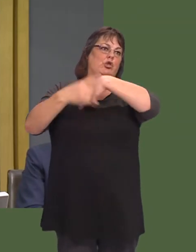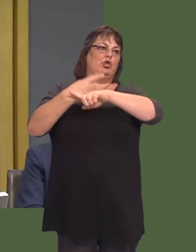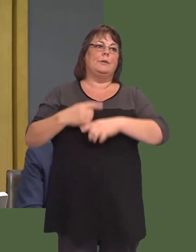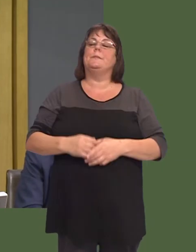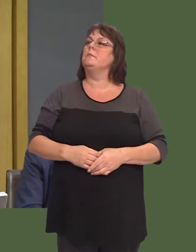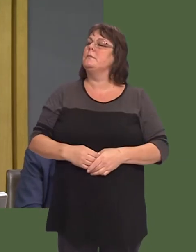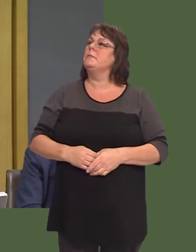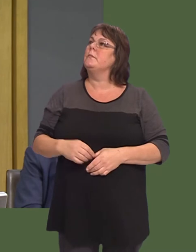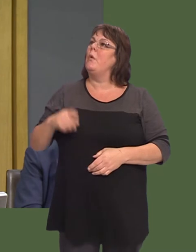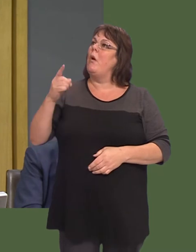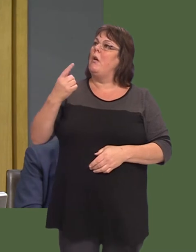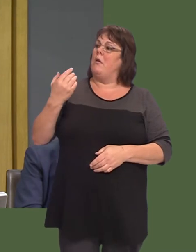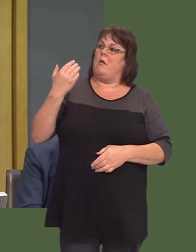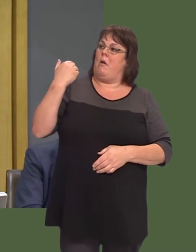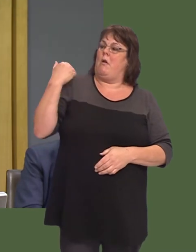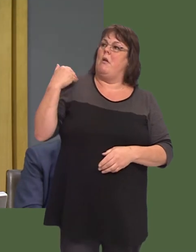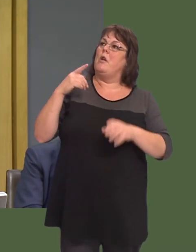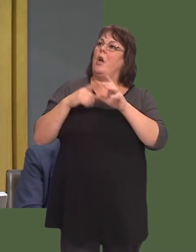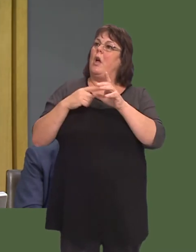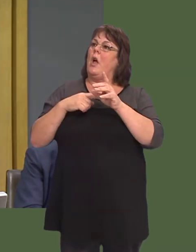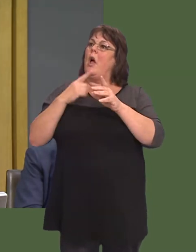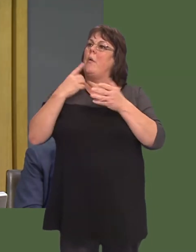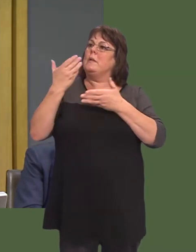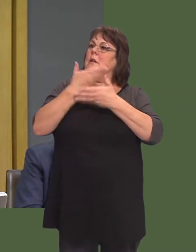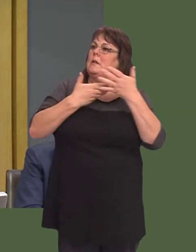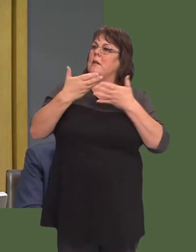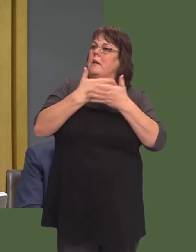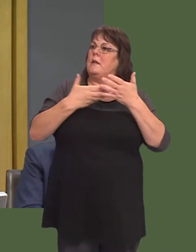When, earlier this year, I raised in the Economy, Infrastructure and Skills Committee concern